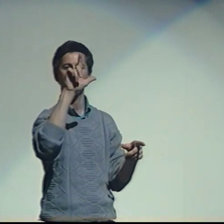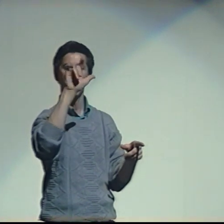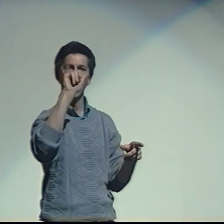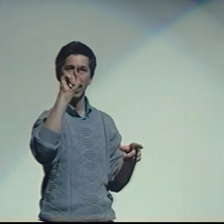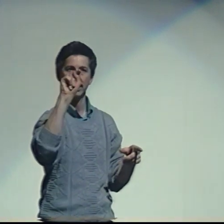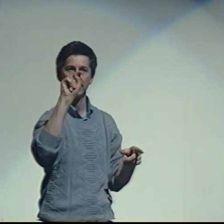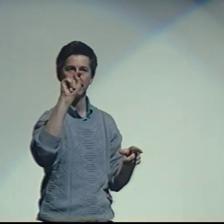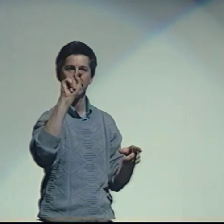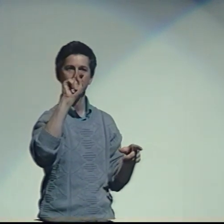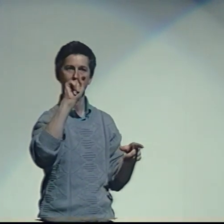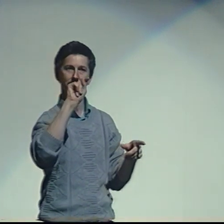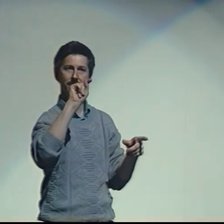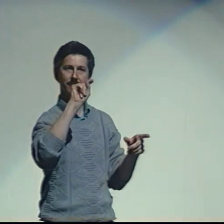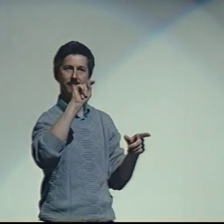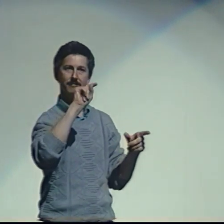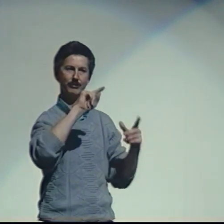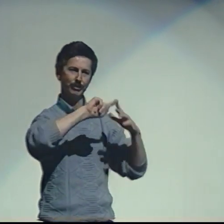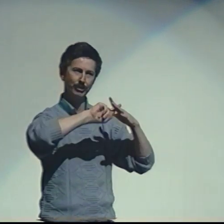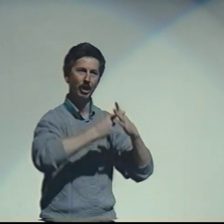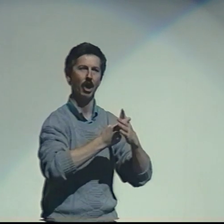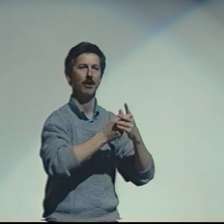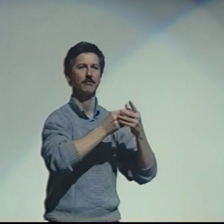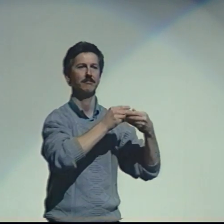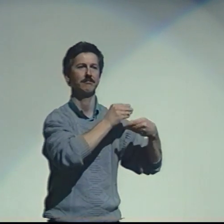...is to take ASL poetry and literature and pass it down.